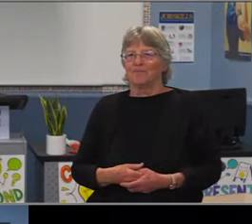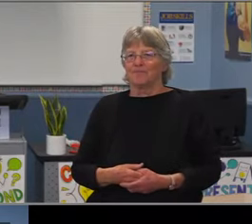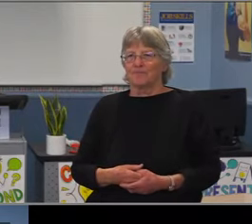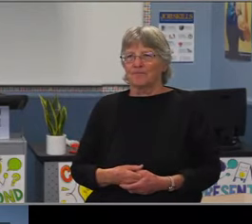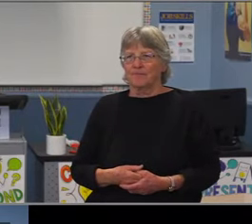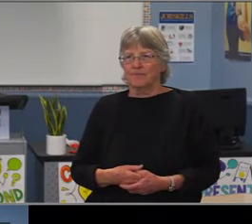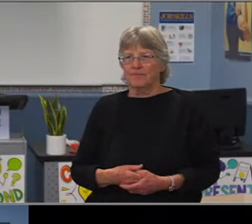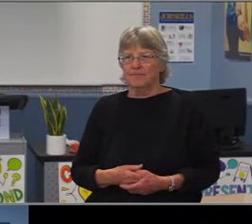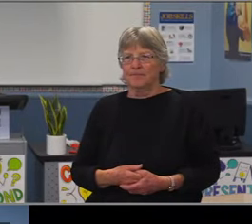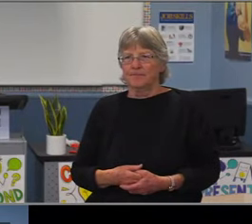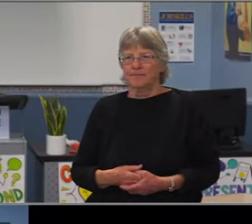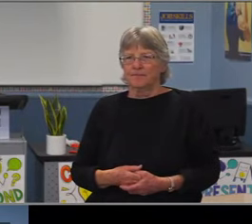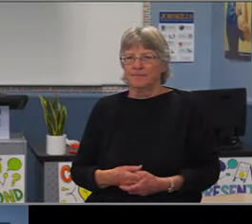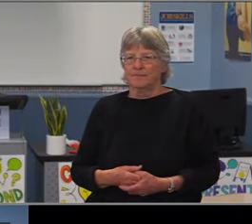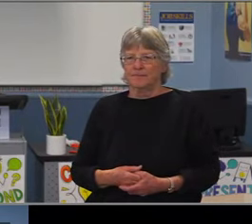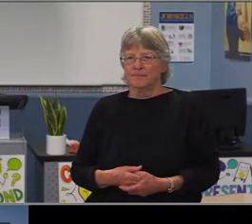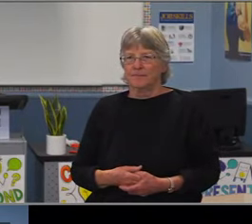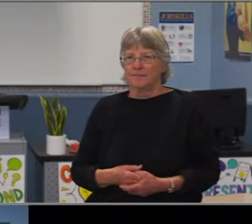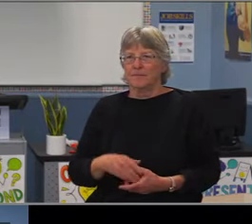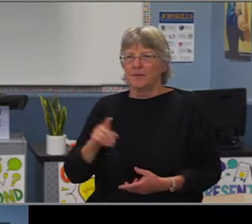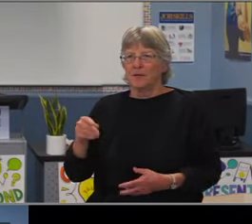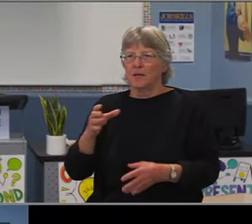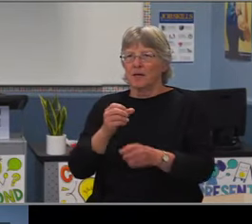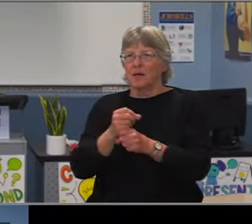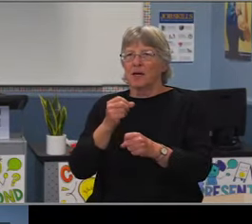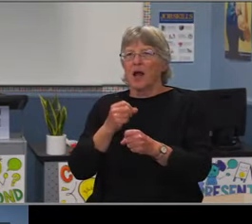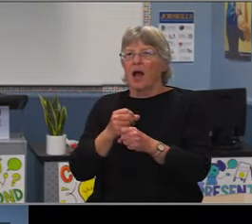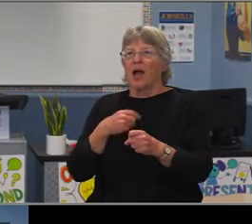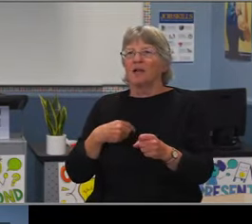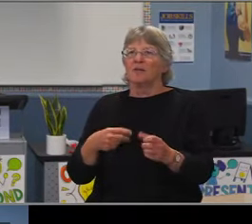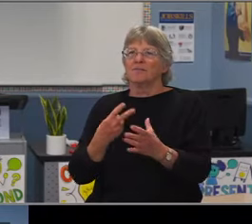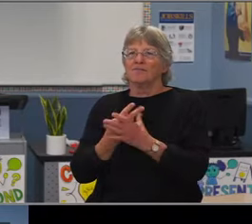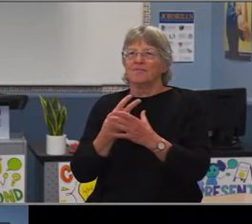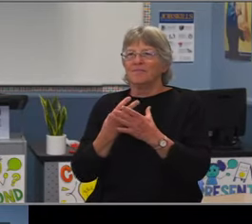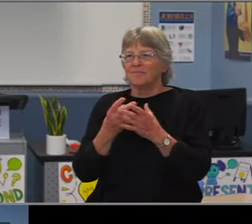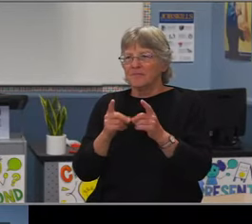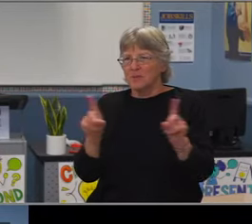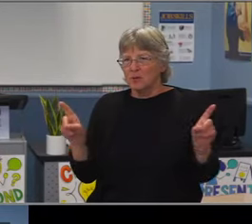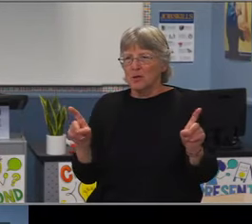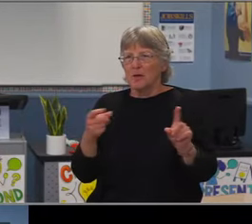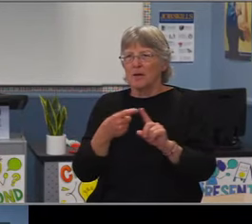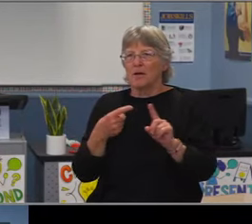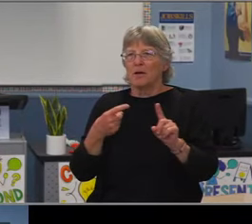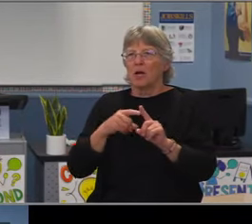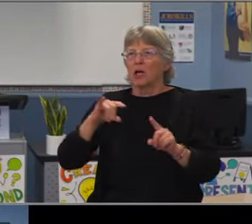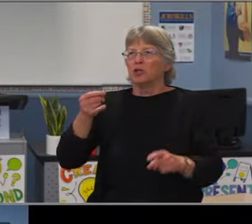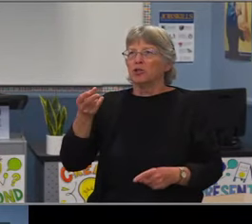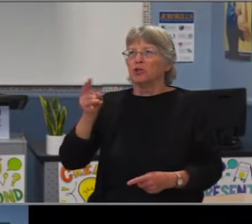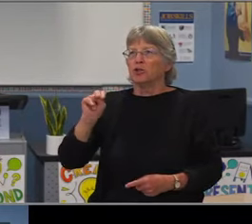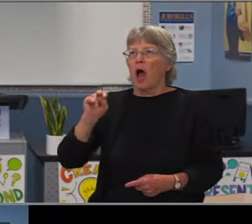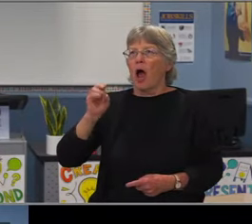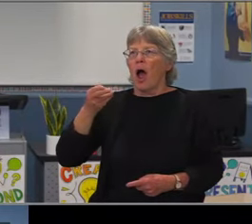and the years that I've spent in the district that is a one standout program that has done much to move the academic needle